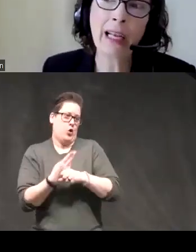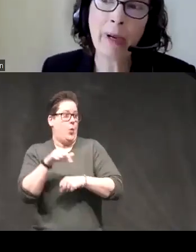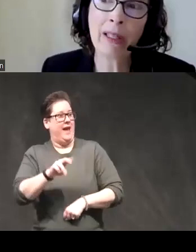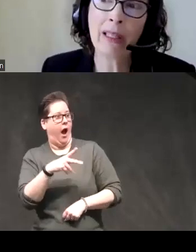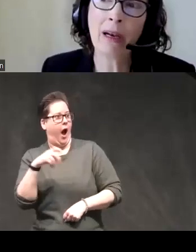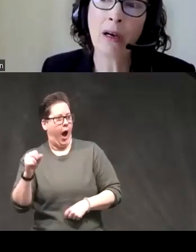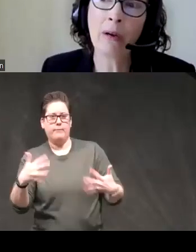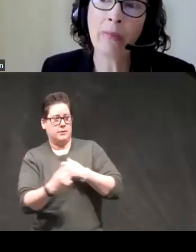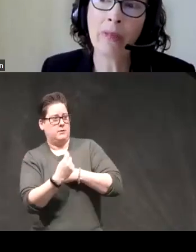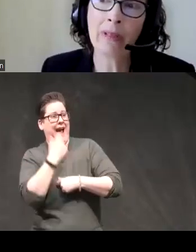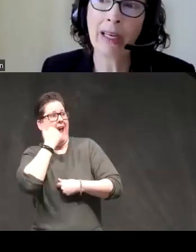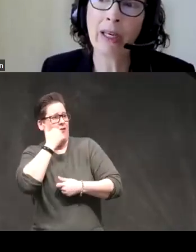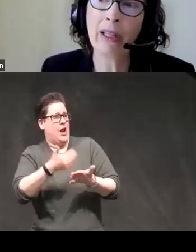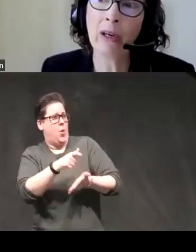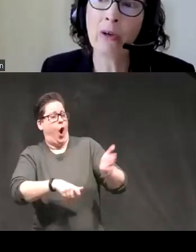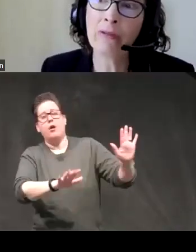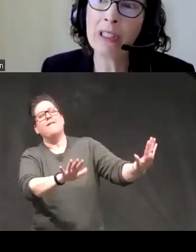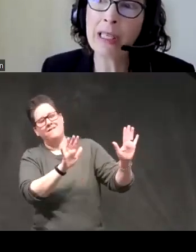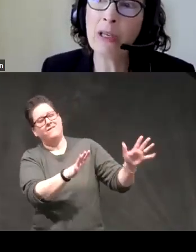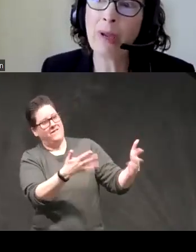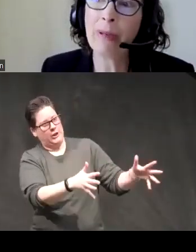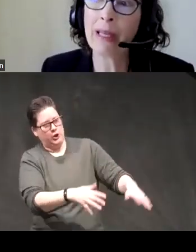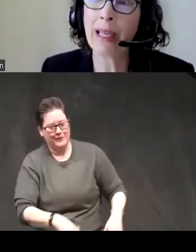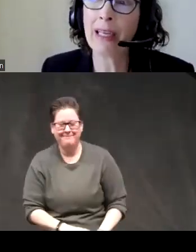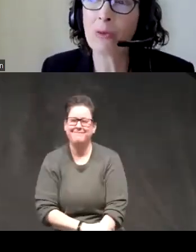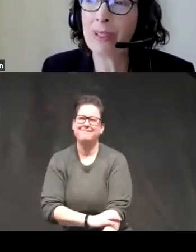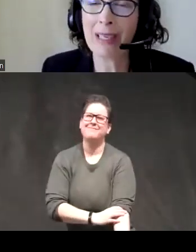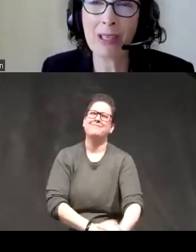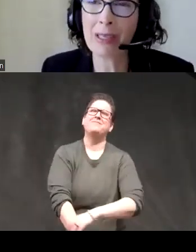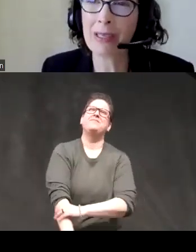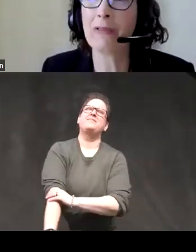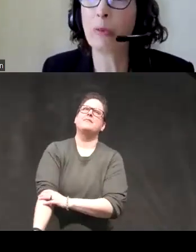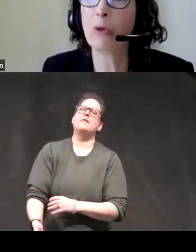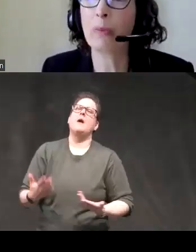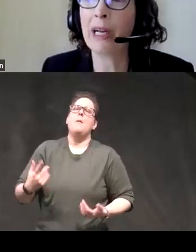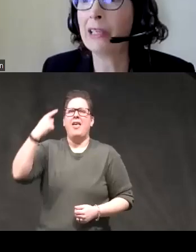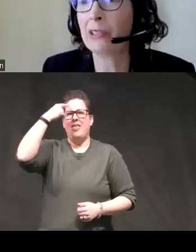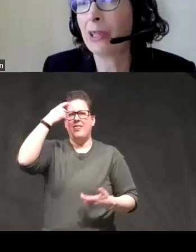about this area though the first thing you may be thinking is well is it just a self-report bias are